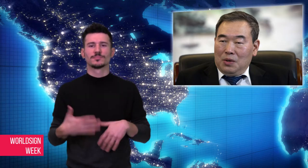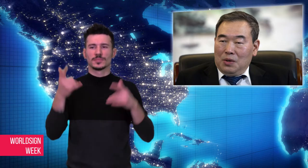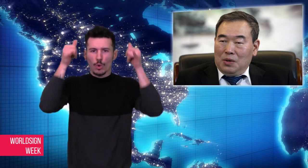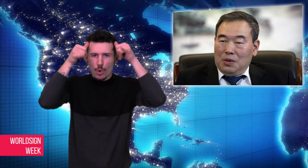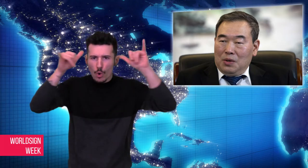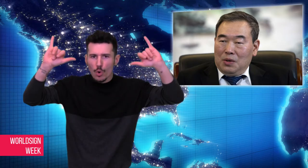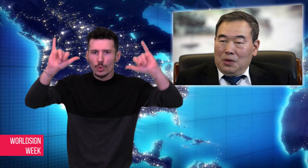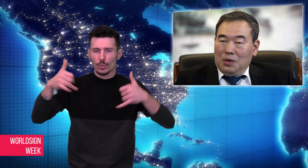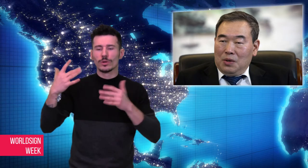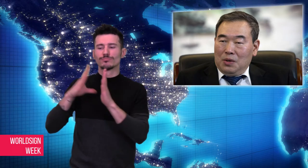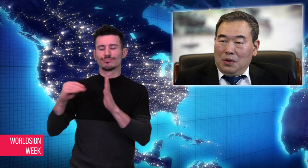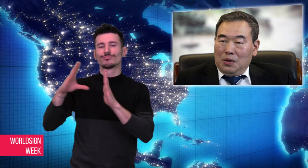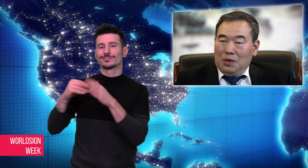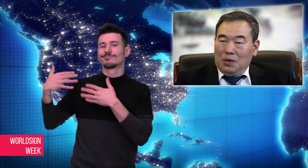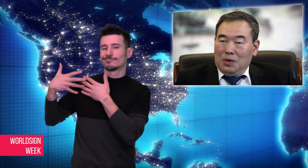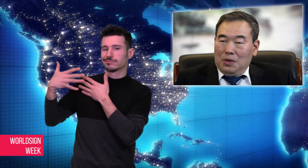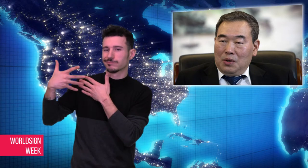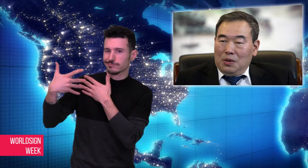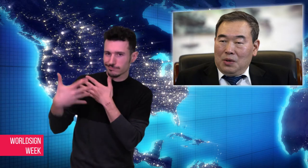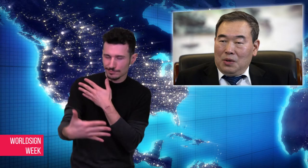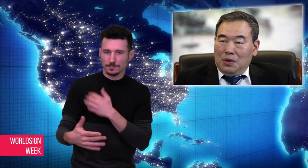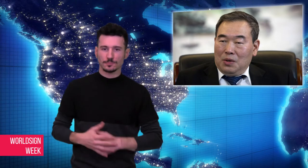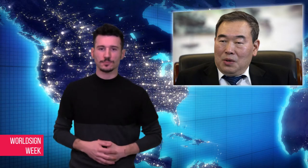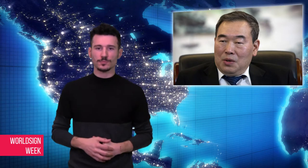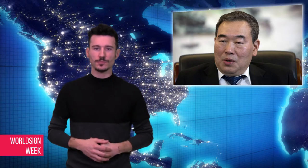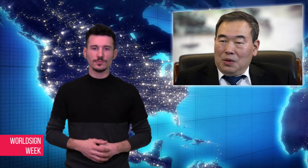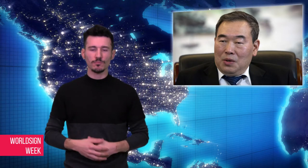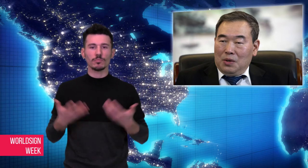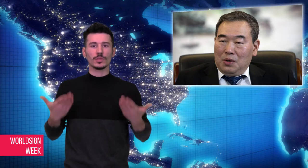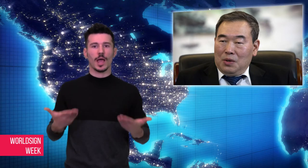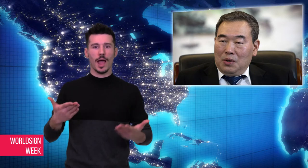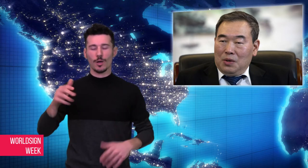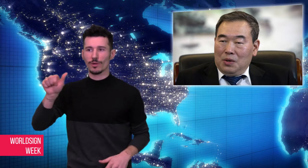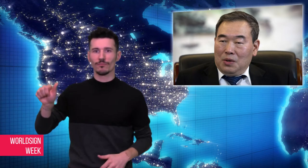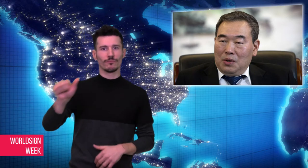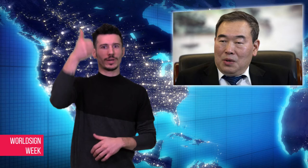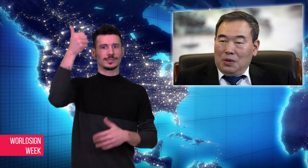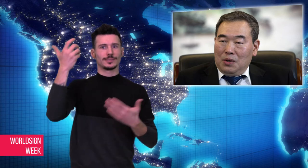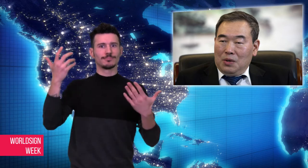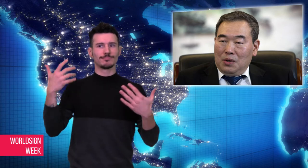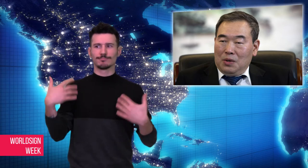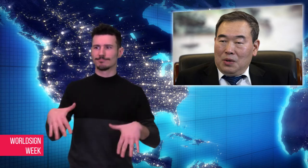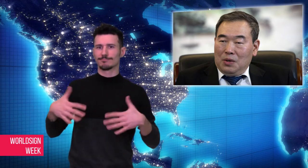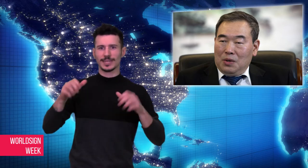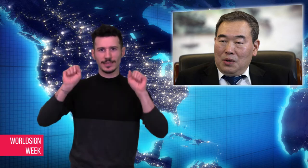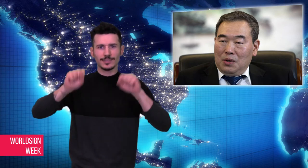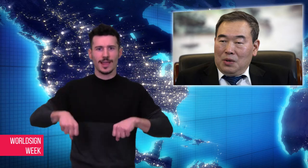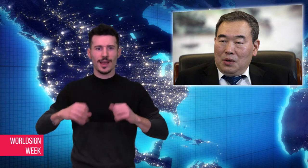including monkeys, apes, and humans